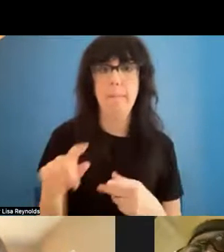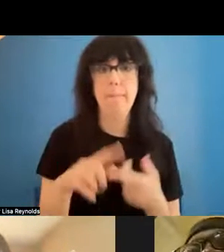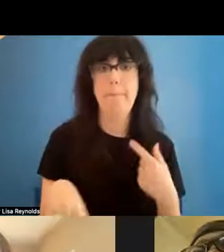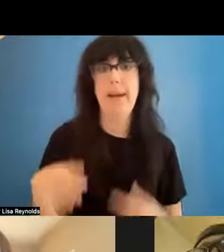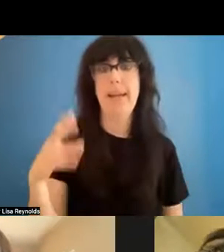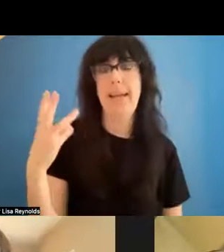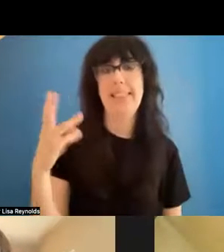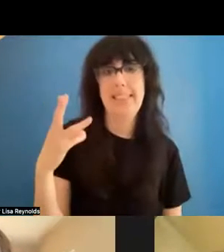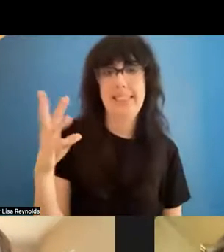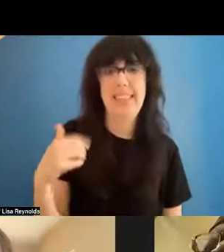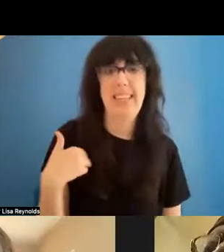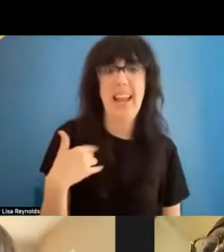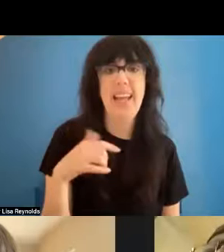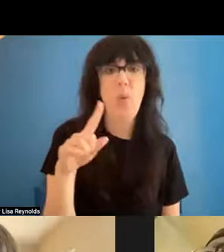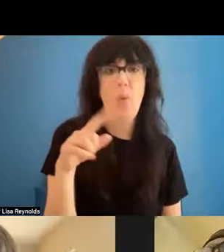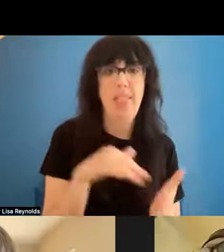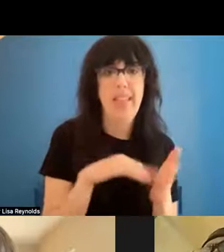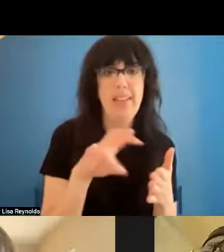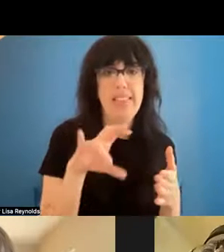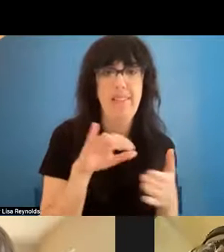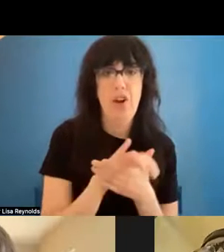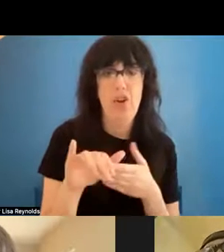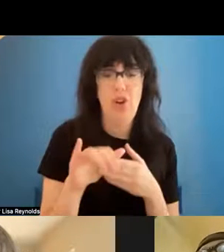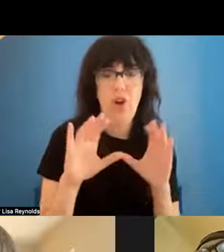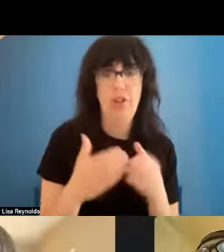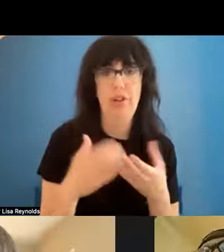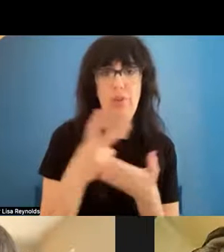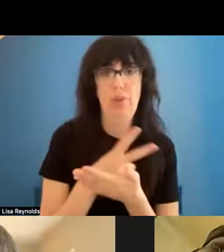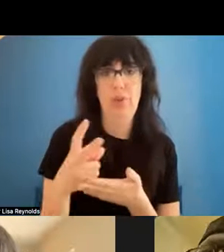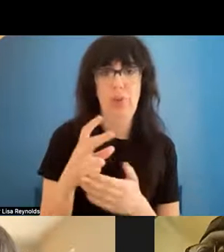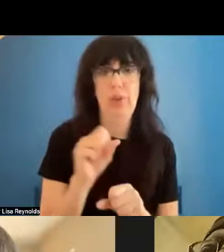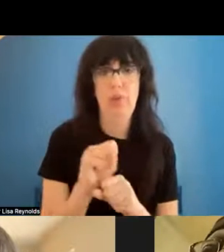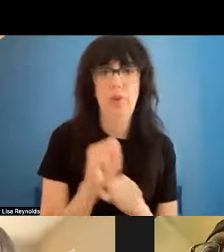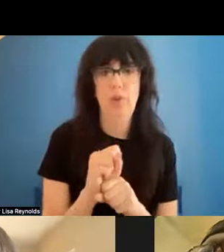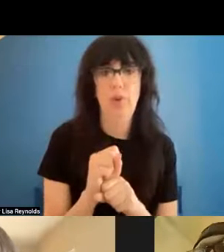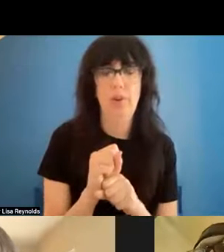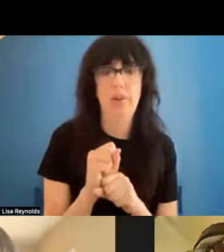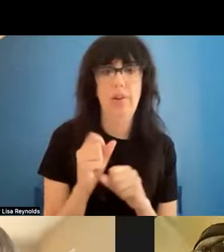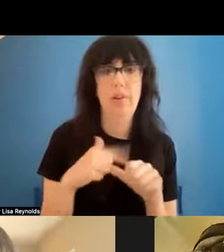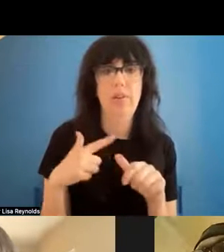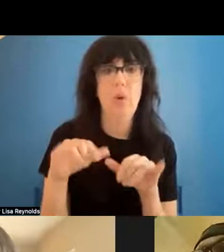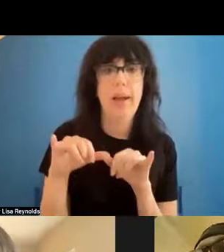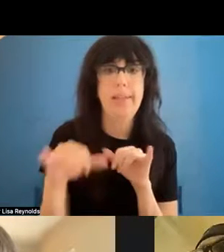age of 17 I came back with $1700 . For two weeks' work I basically stayed in